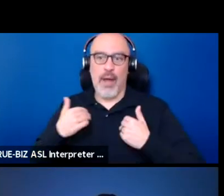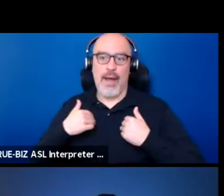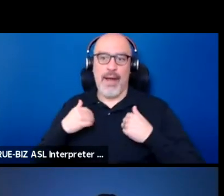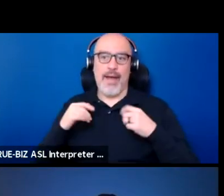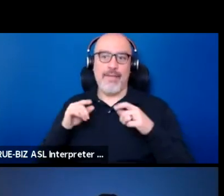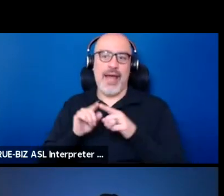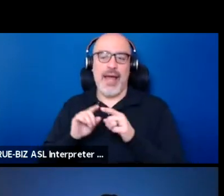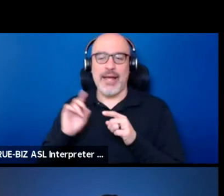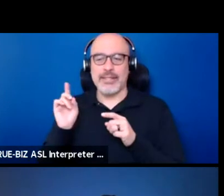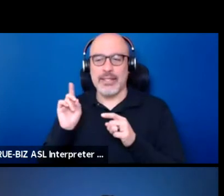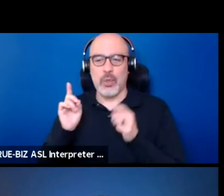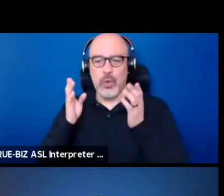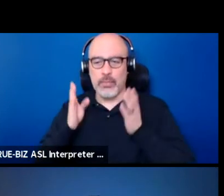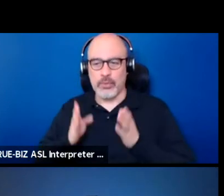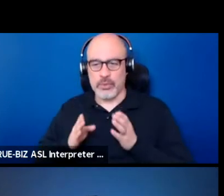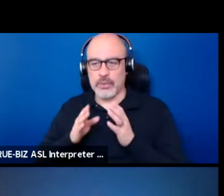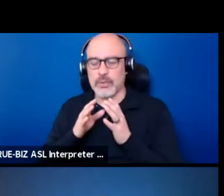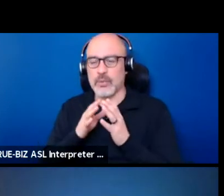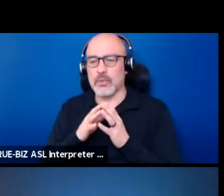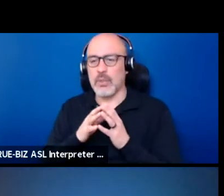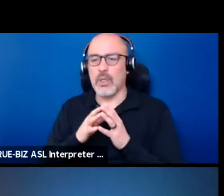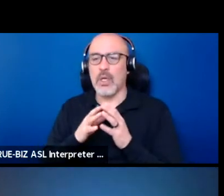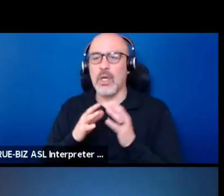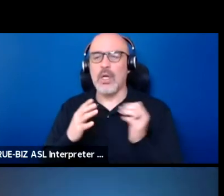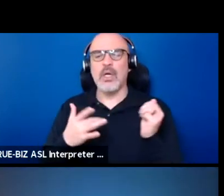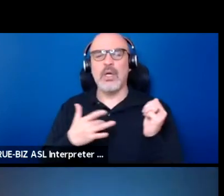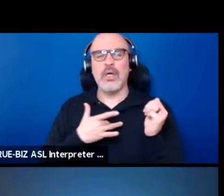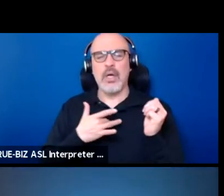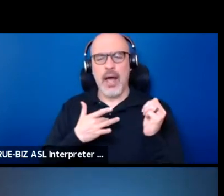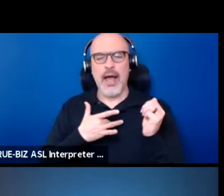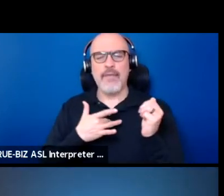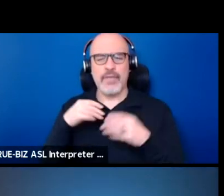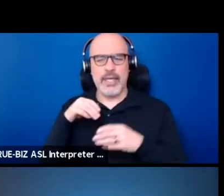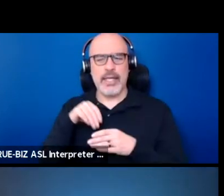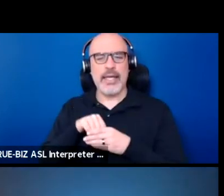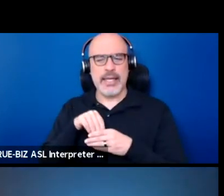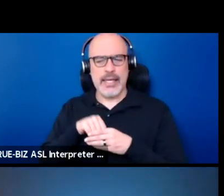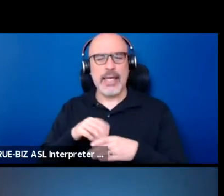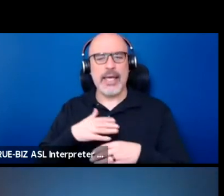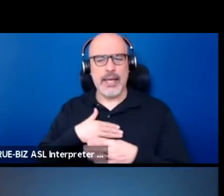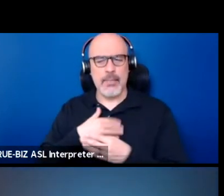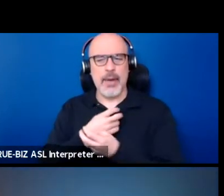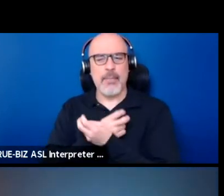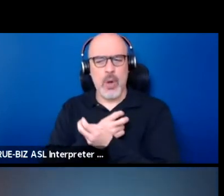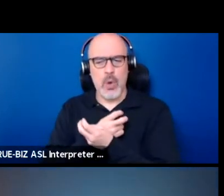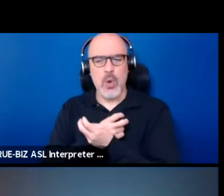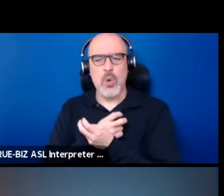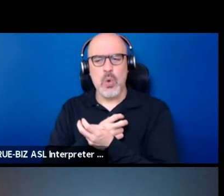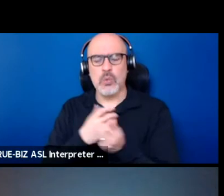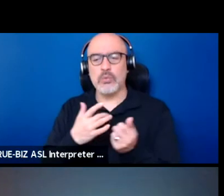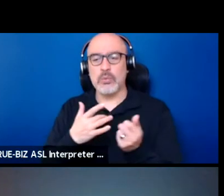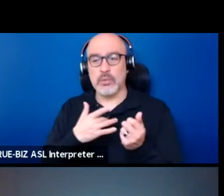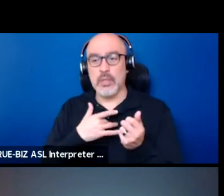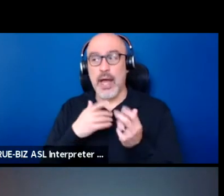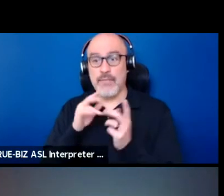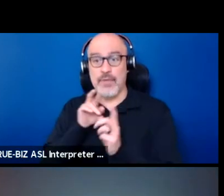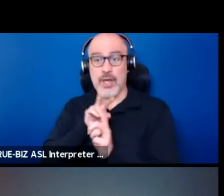and I feel it in my bones. I feel paradigms shifting right now.